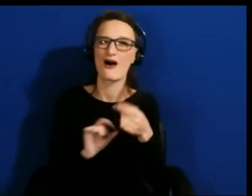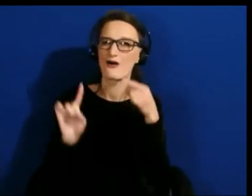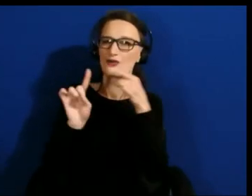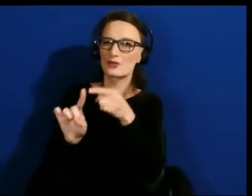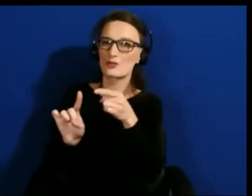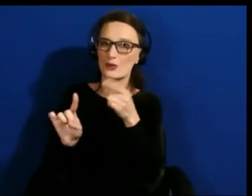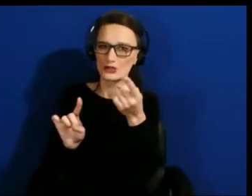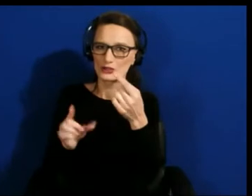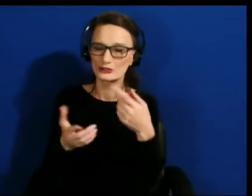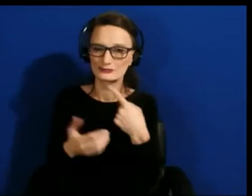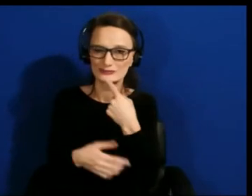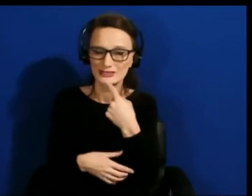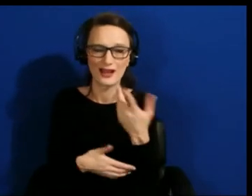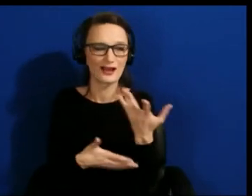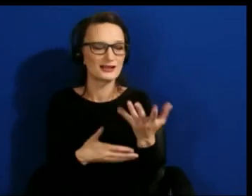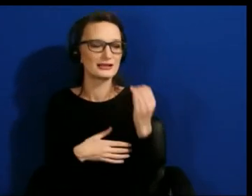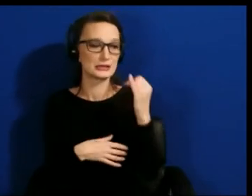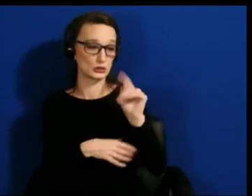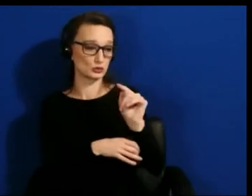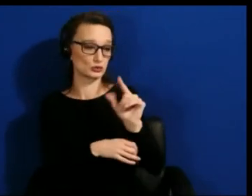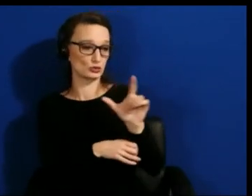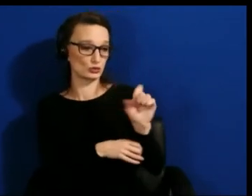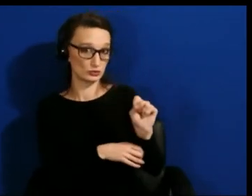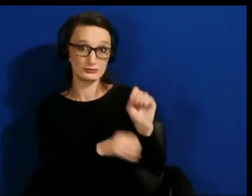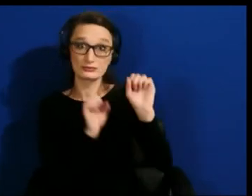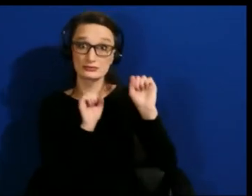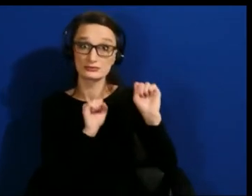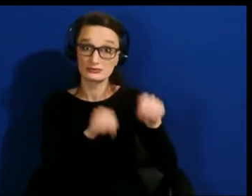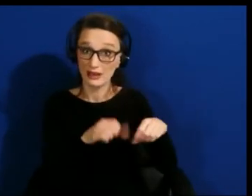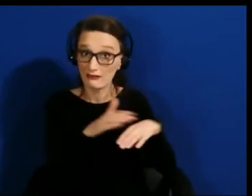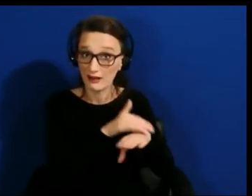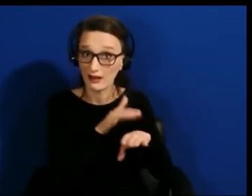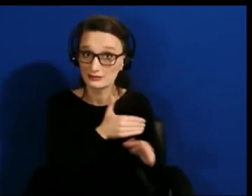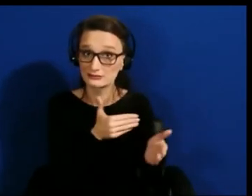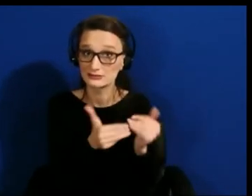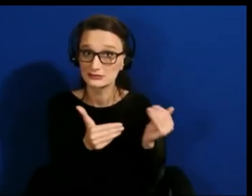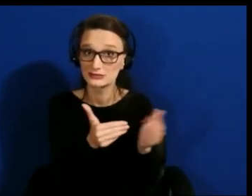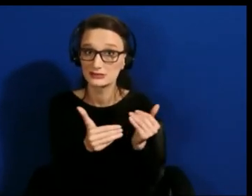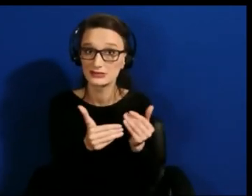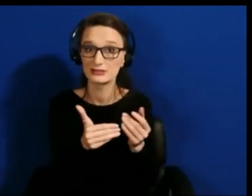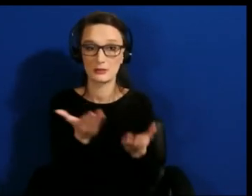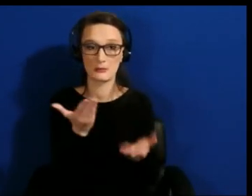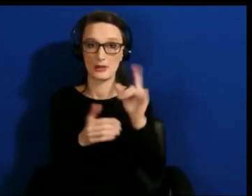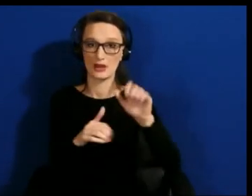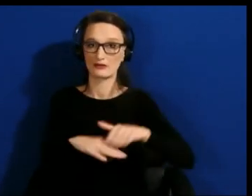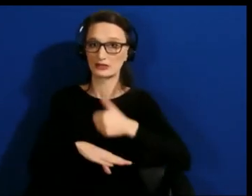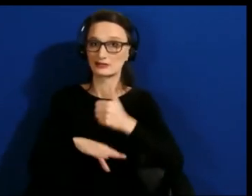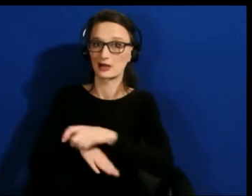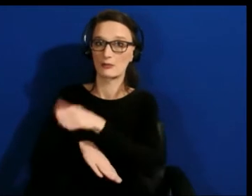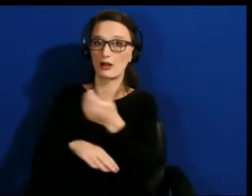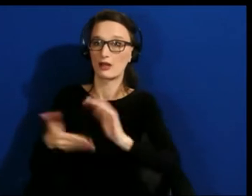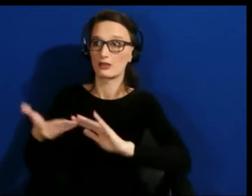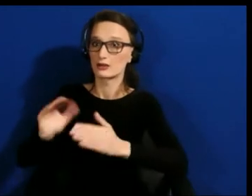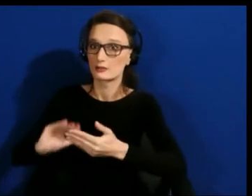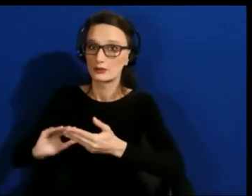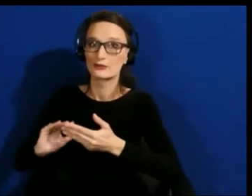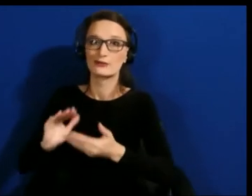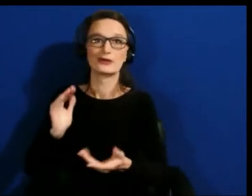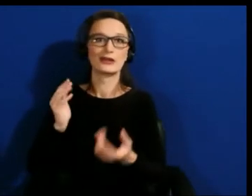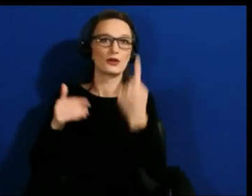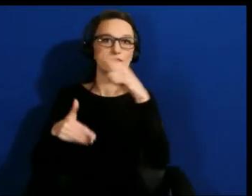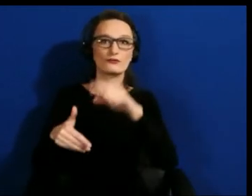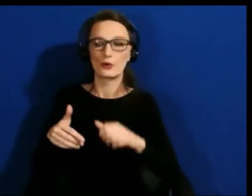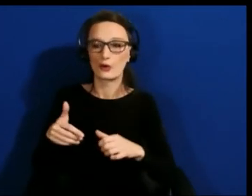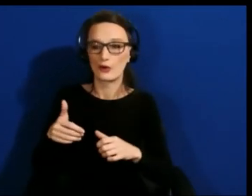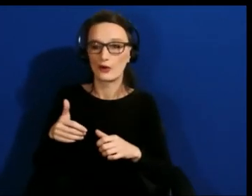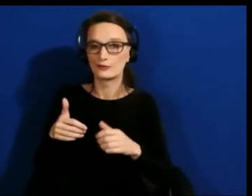Can we have a creator community with access needs, with various disabilities or other needs, that are being supported by the tools themselves?